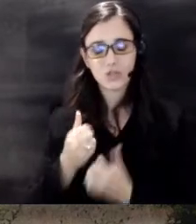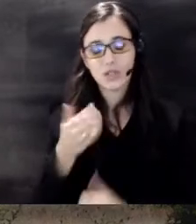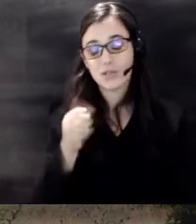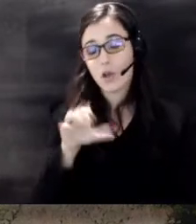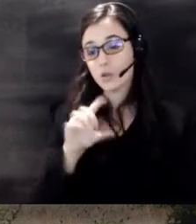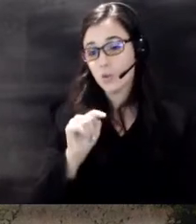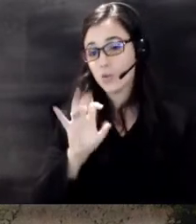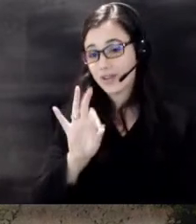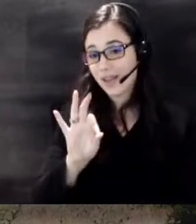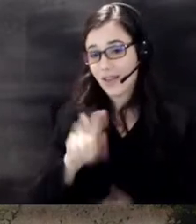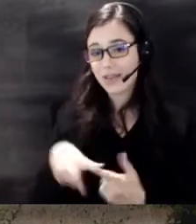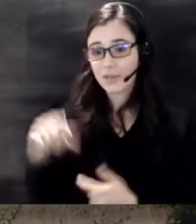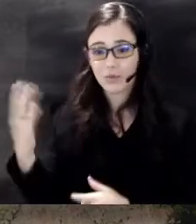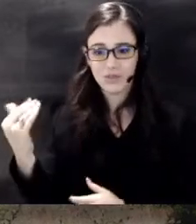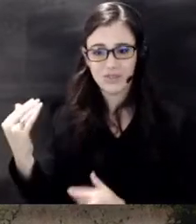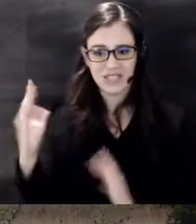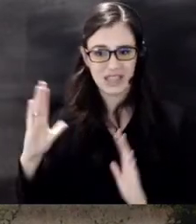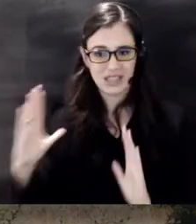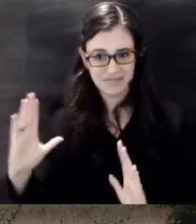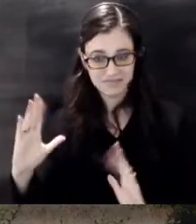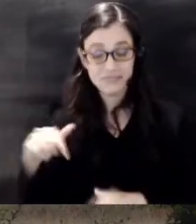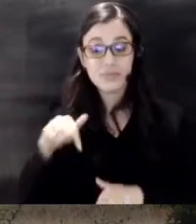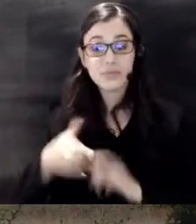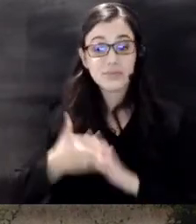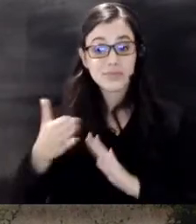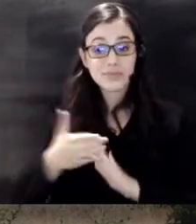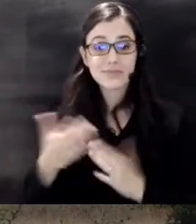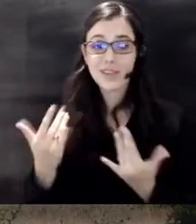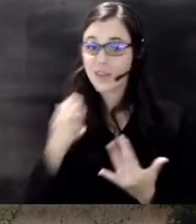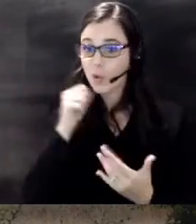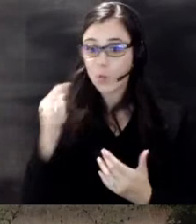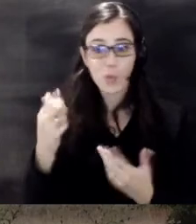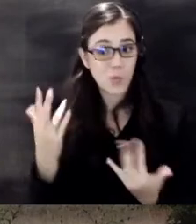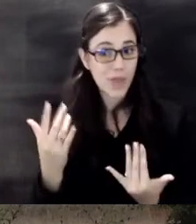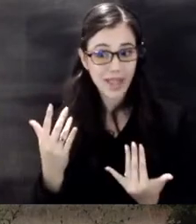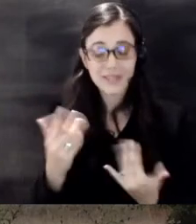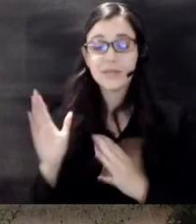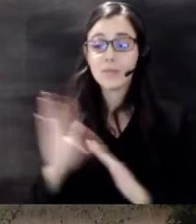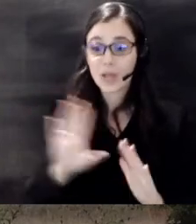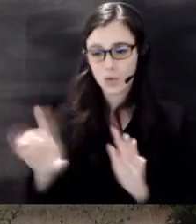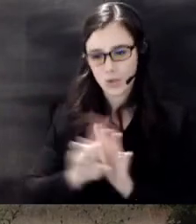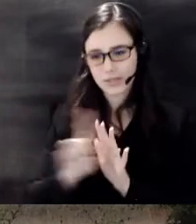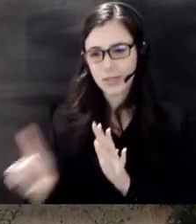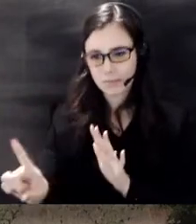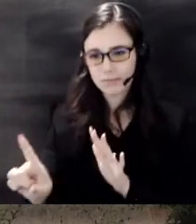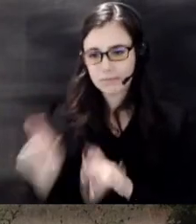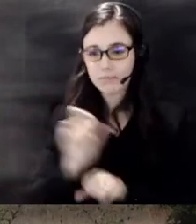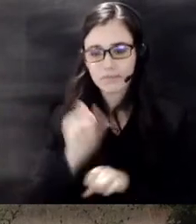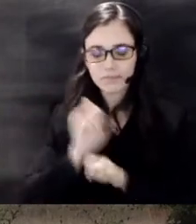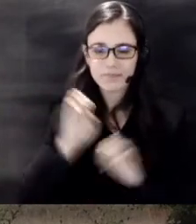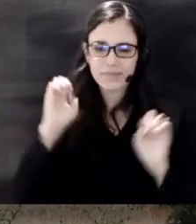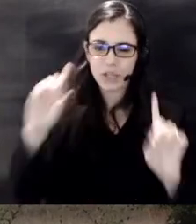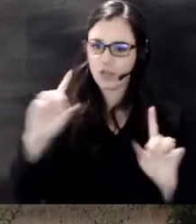this year's campaign fire Won't Wait Plan your Escape work to educate everyone about simple but